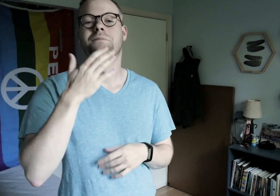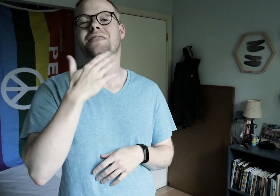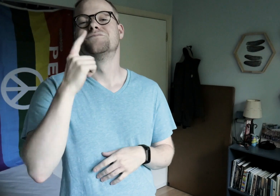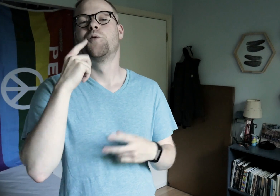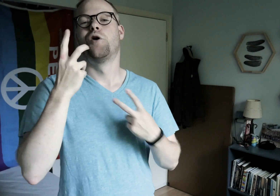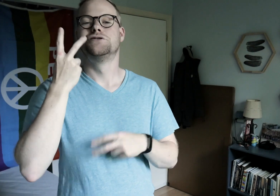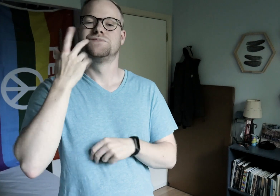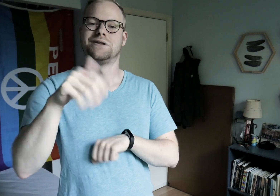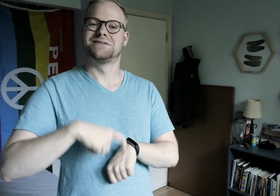Thanks for watching, see you next time.